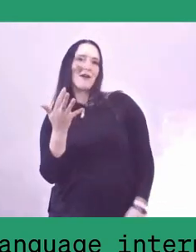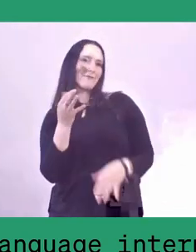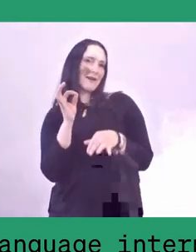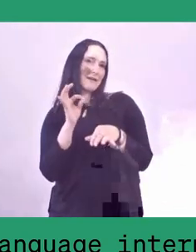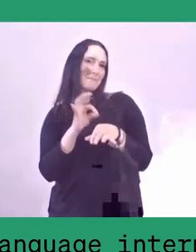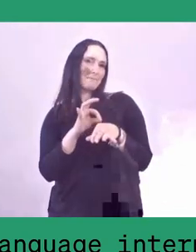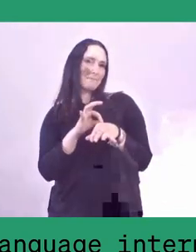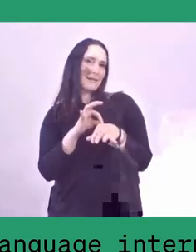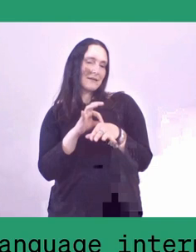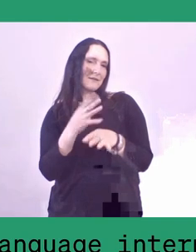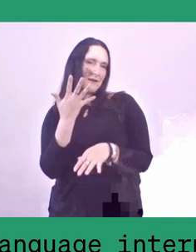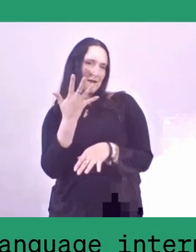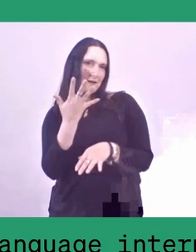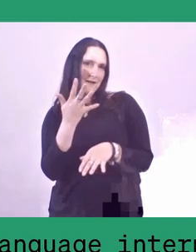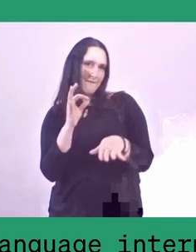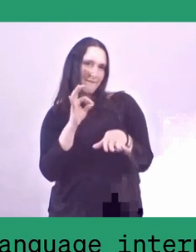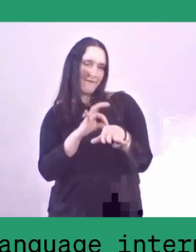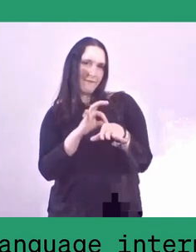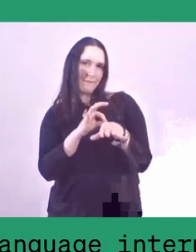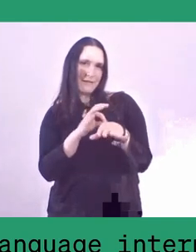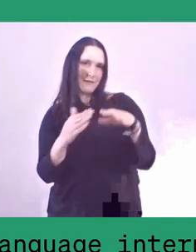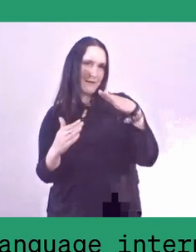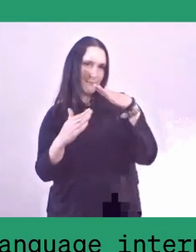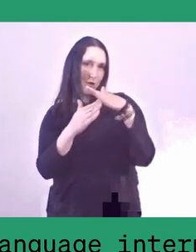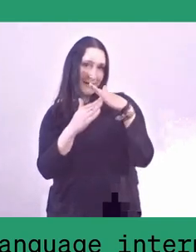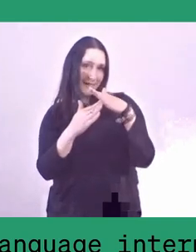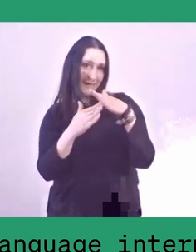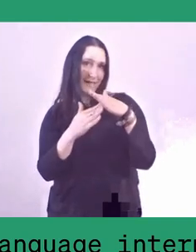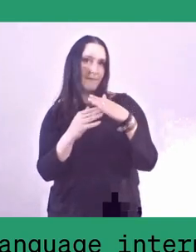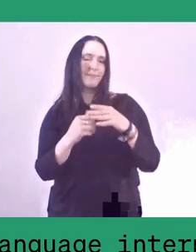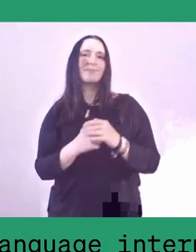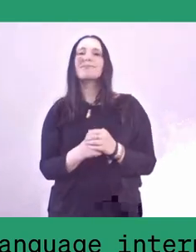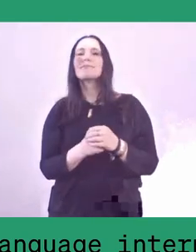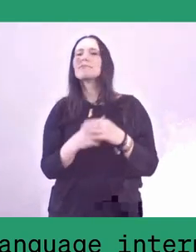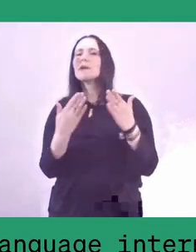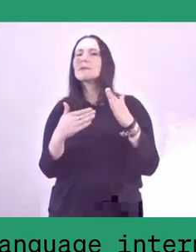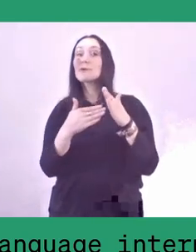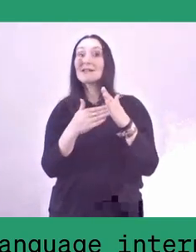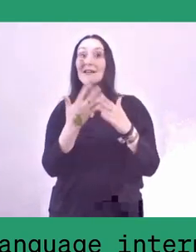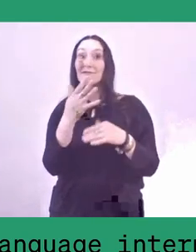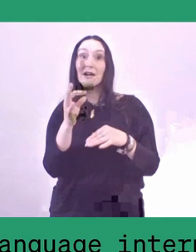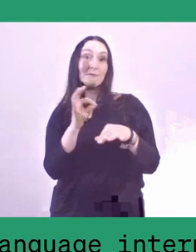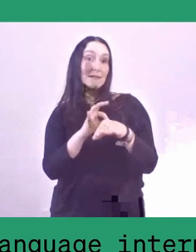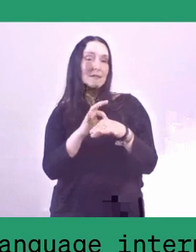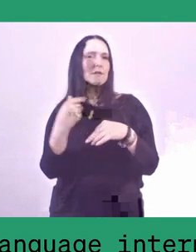So we're going to take now a five-minute break and we will, when we return, address some of the questions